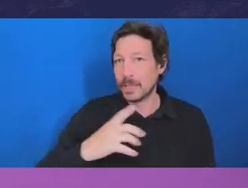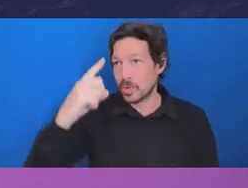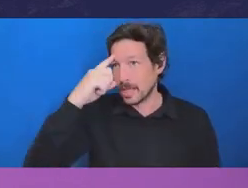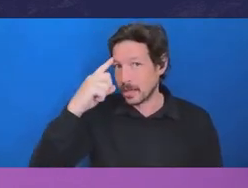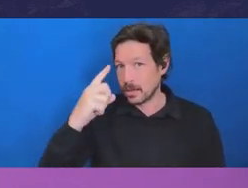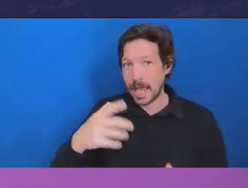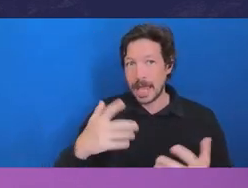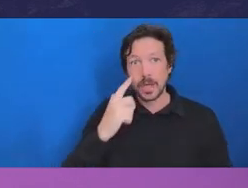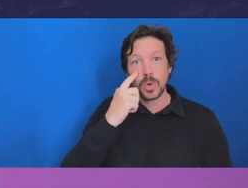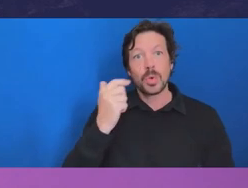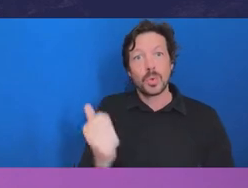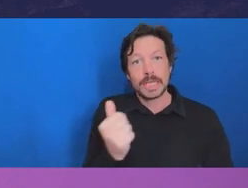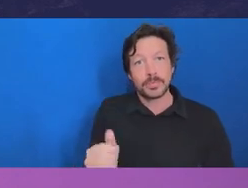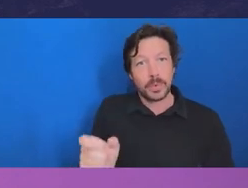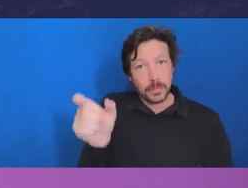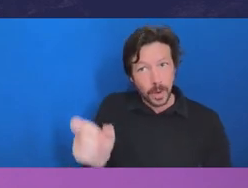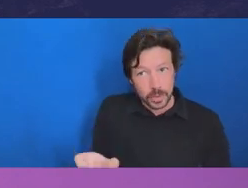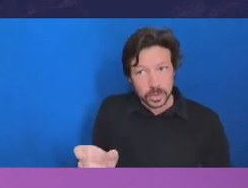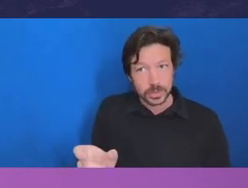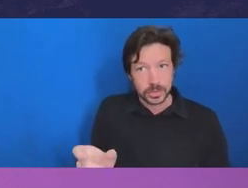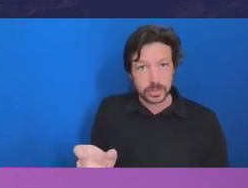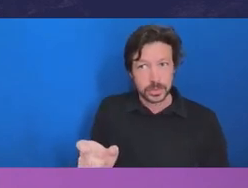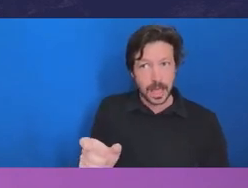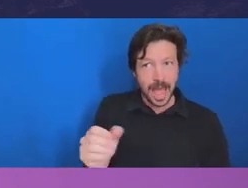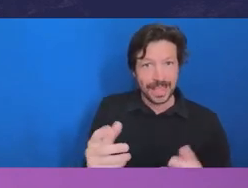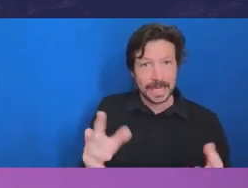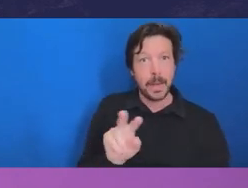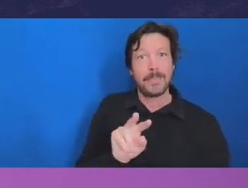what I'm doing, would have concerns that maybe